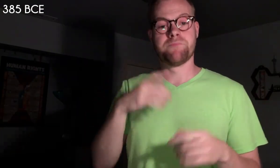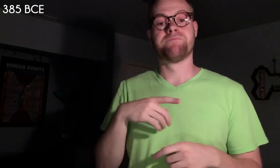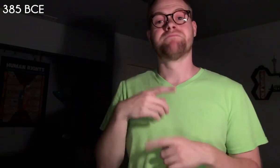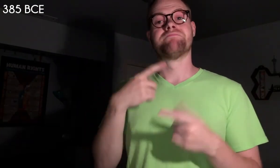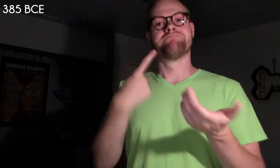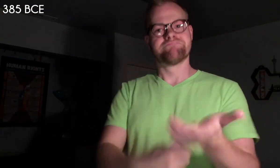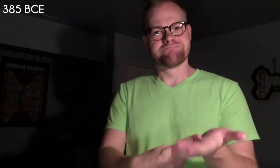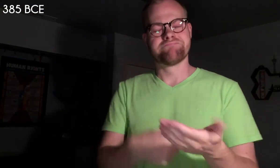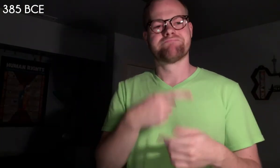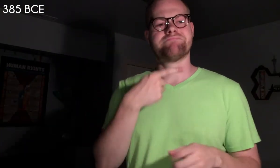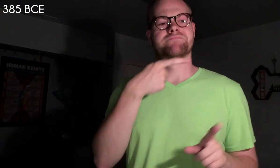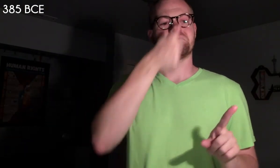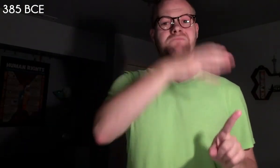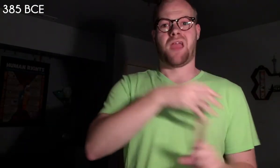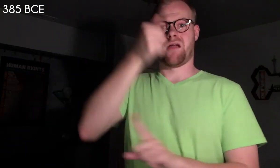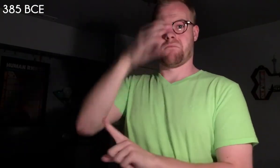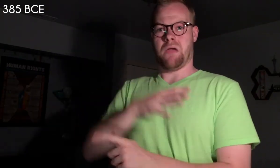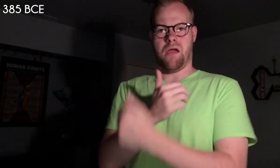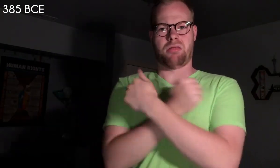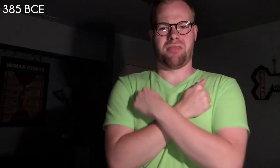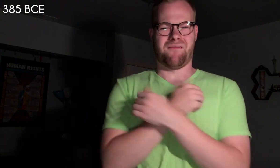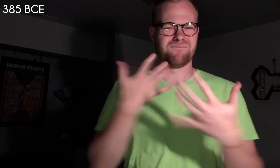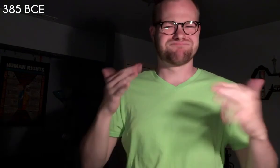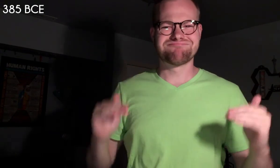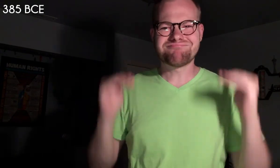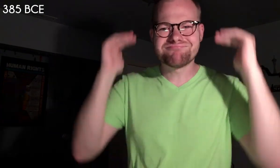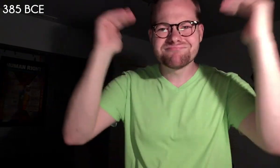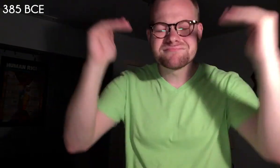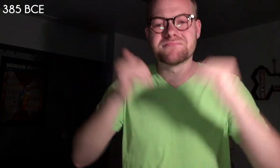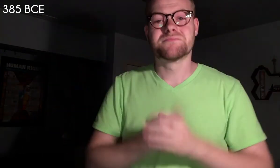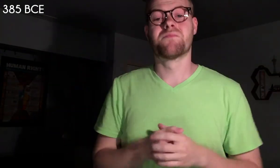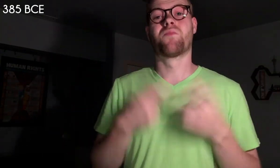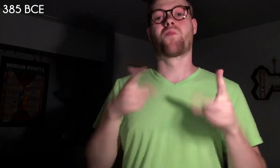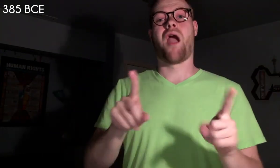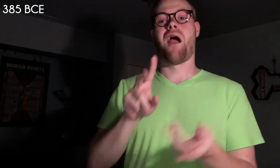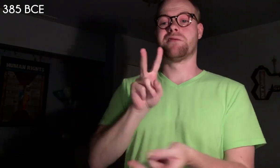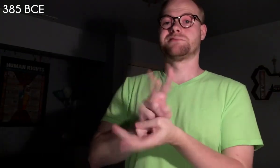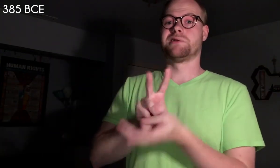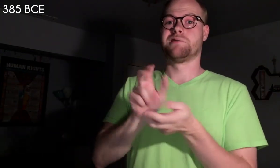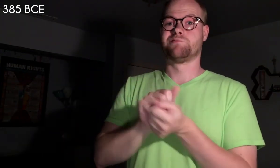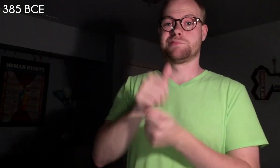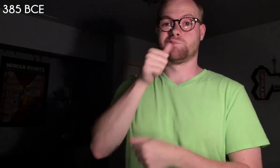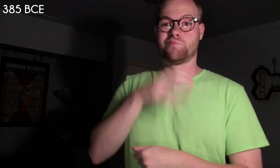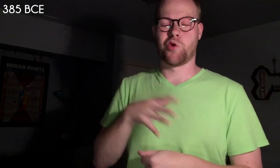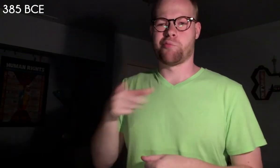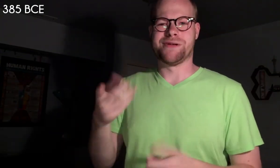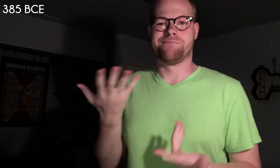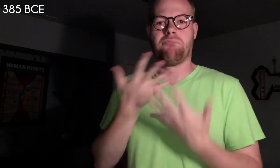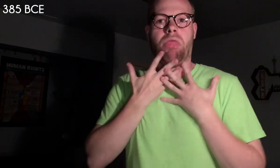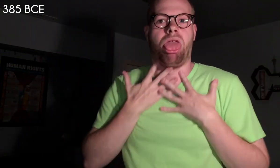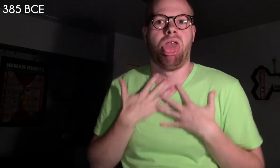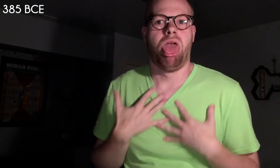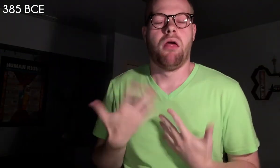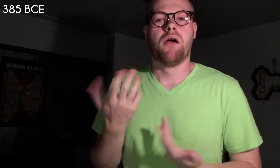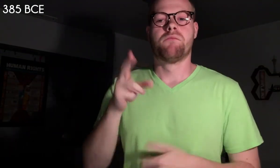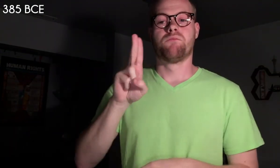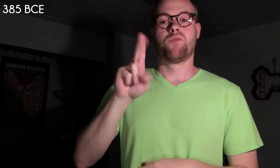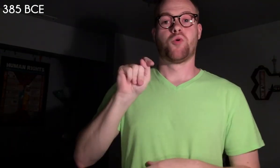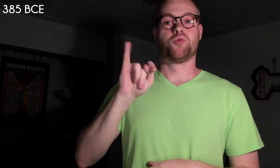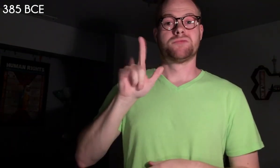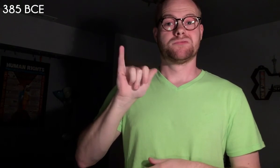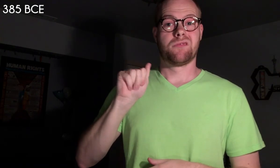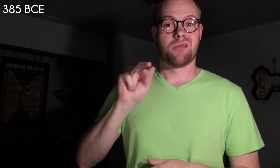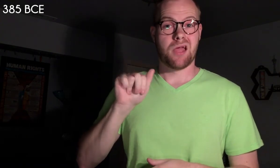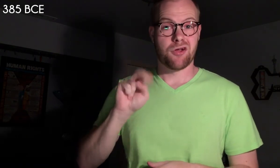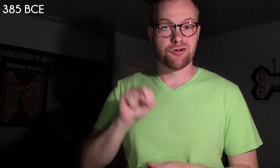argue that love between males is the highest form, while sex with women is lustful and utilitarian.